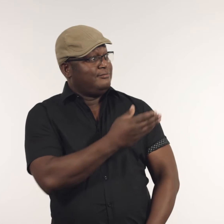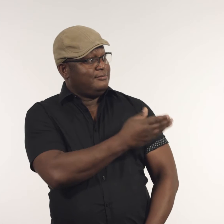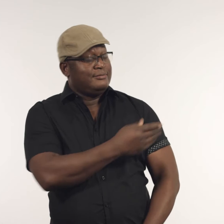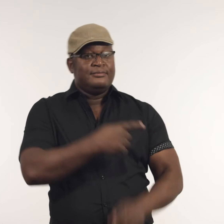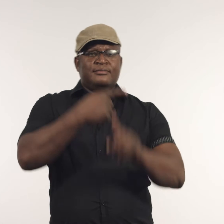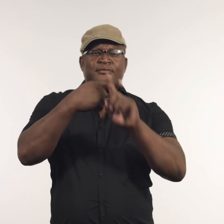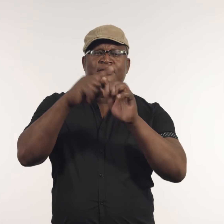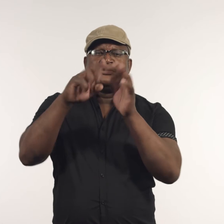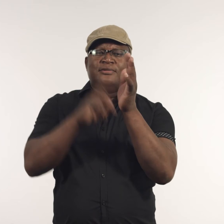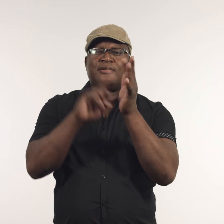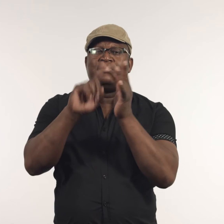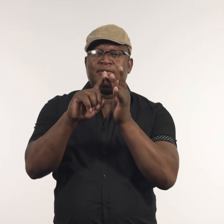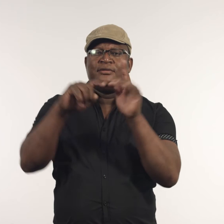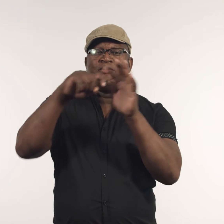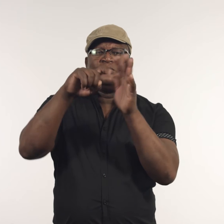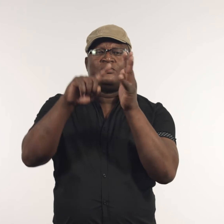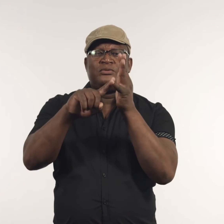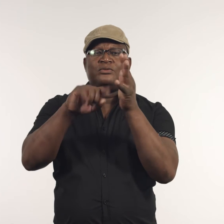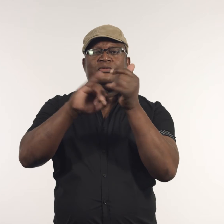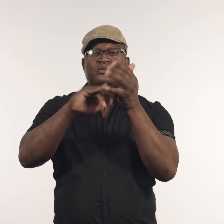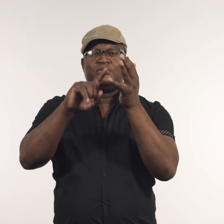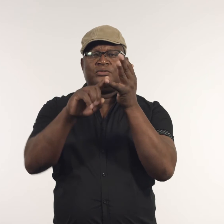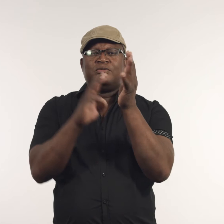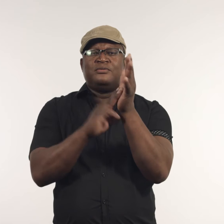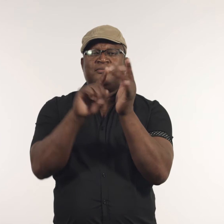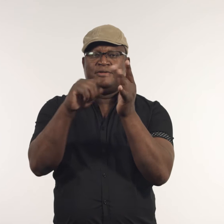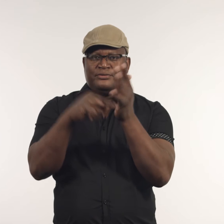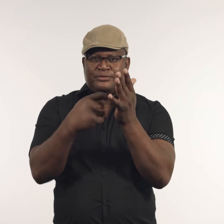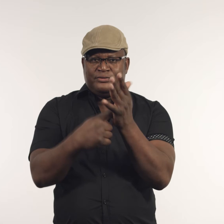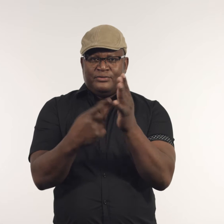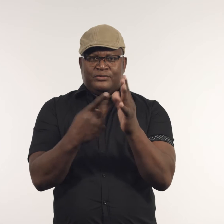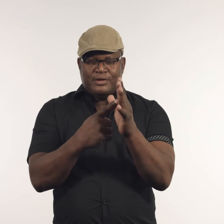Artist: Xeni Kusumitra.